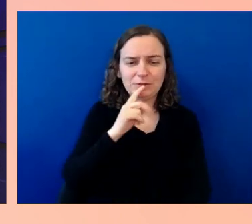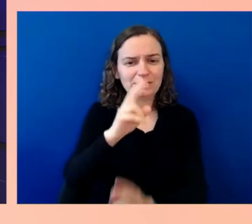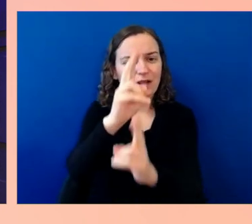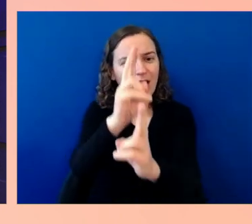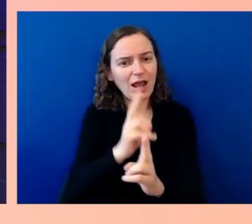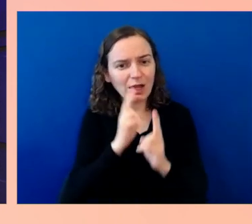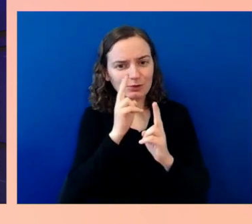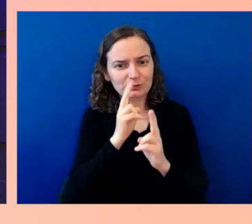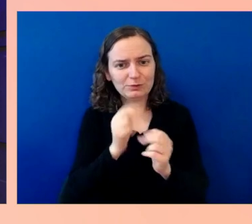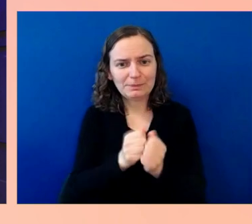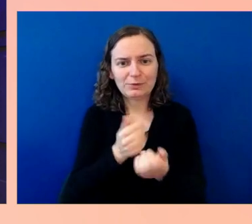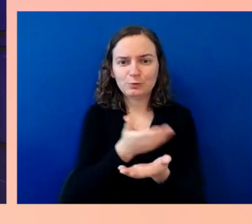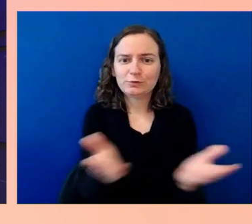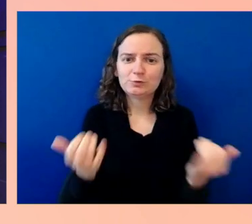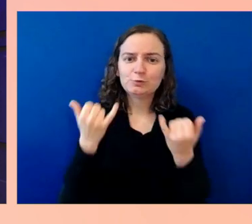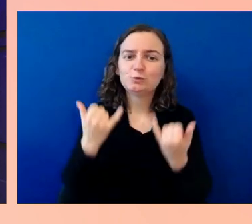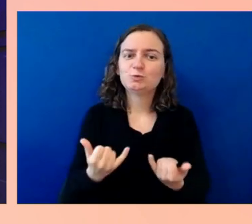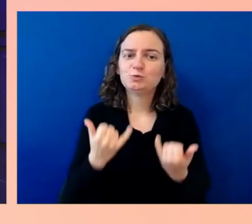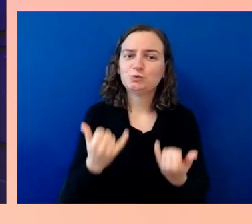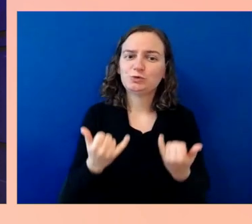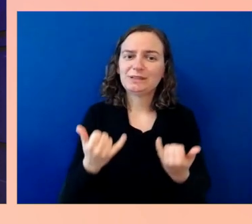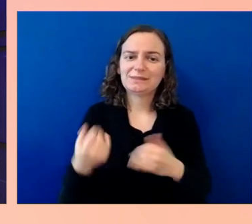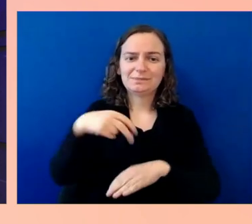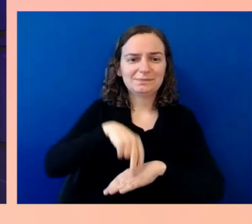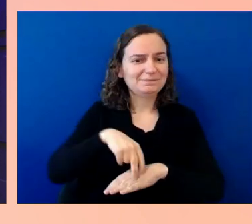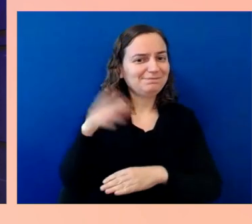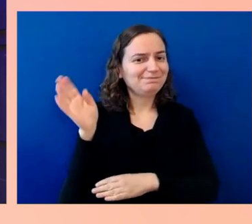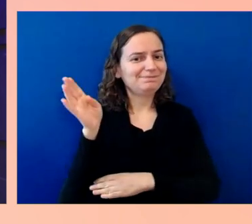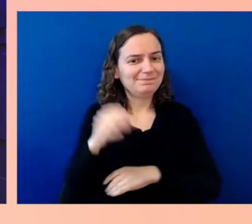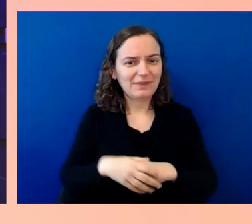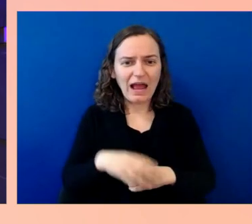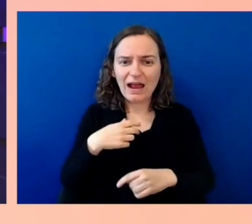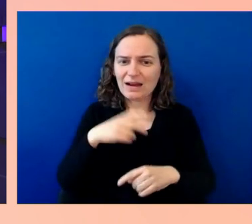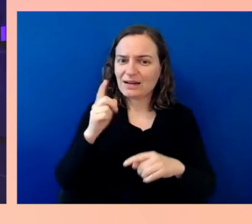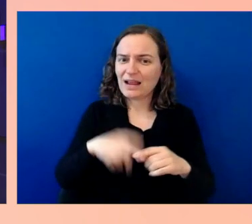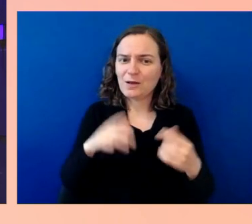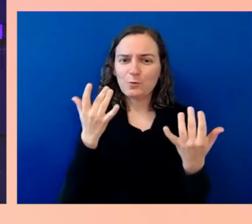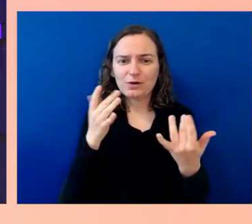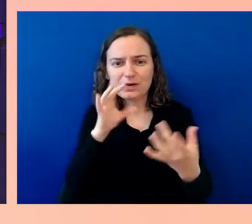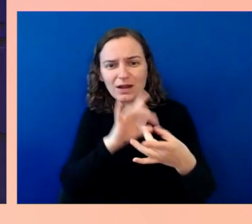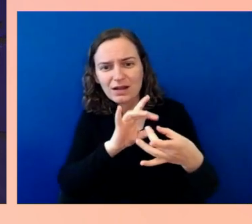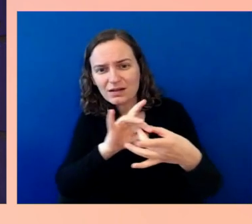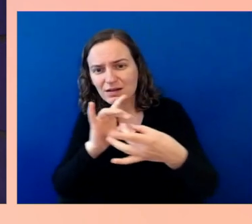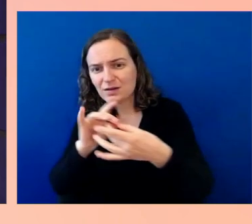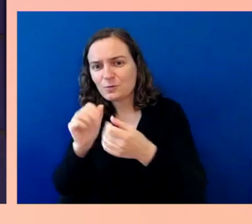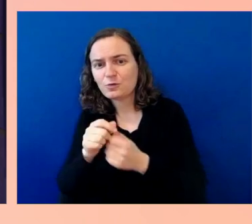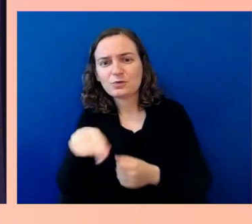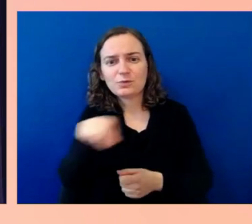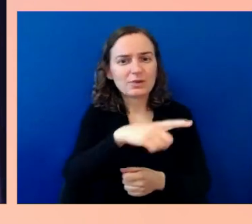I cannot wait to connect with you at the next Microsoft Ability Summit.